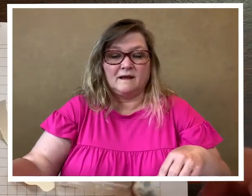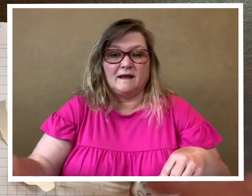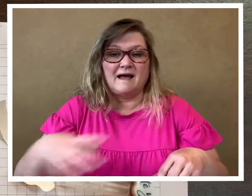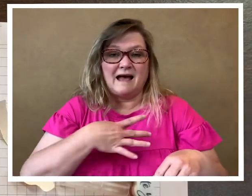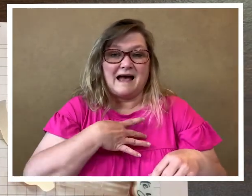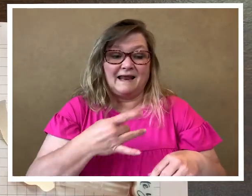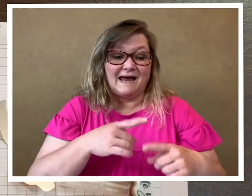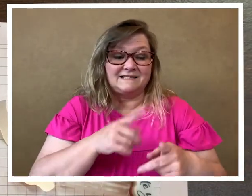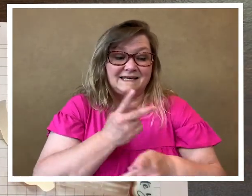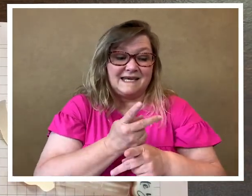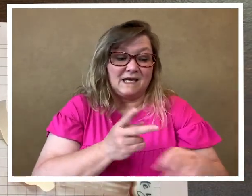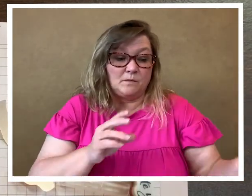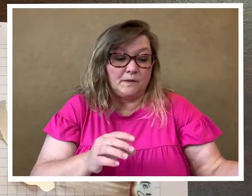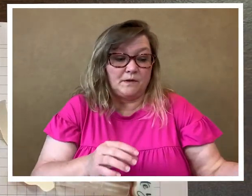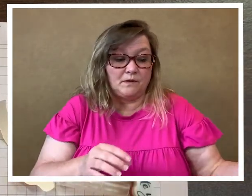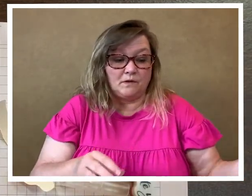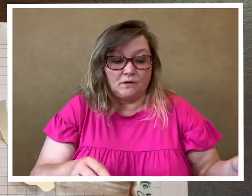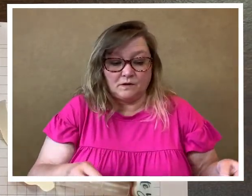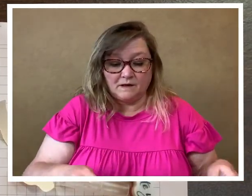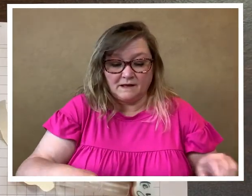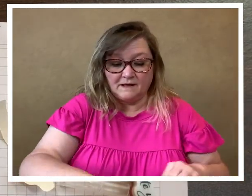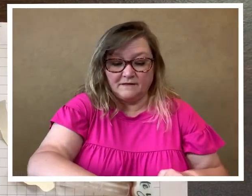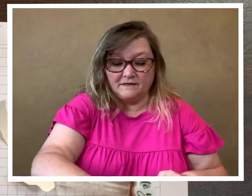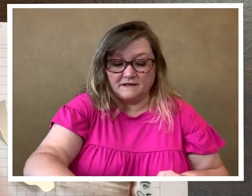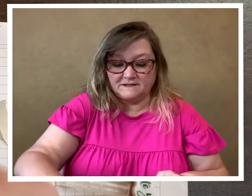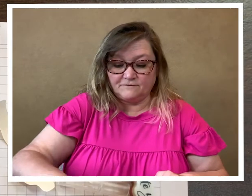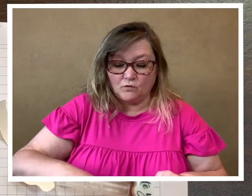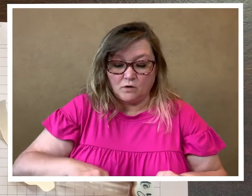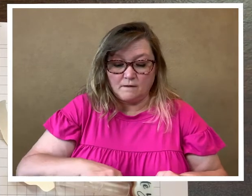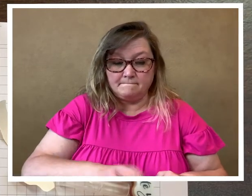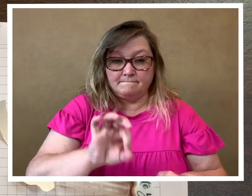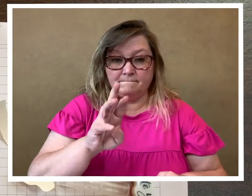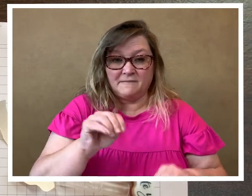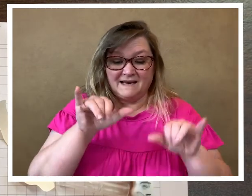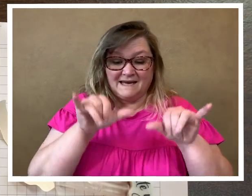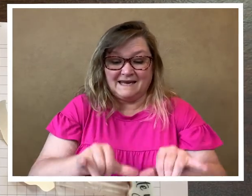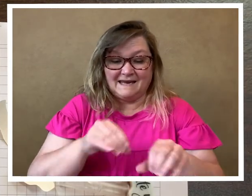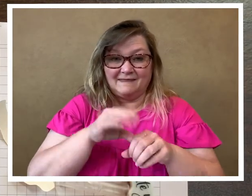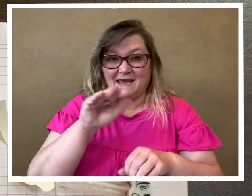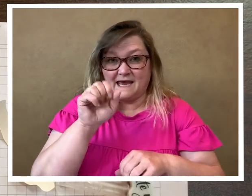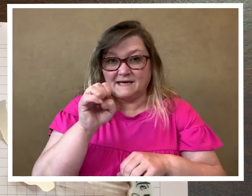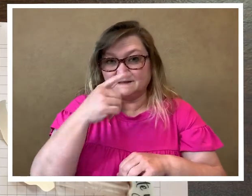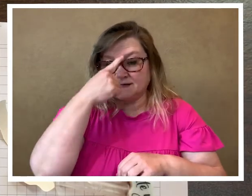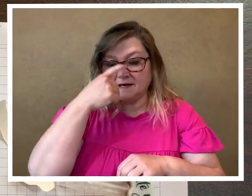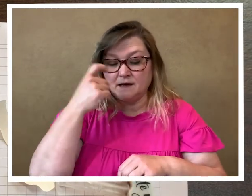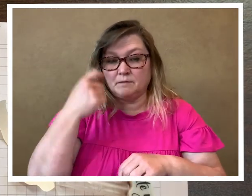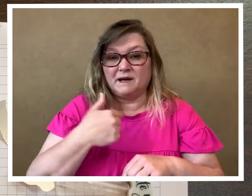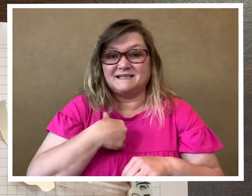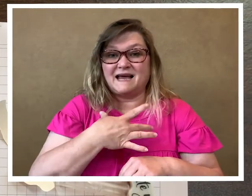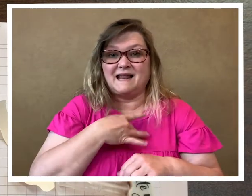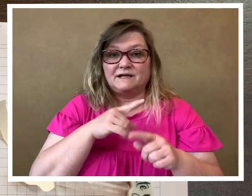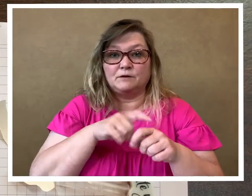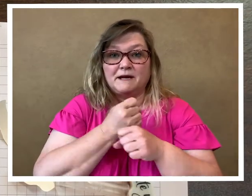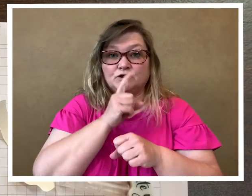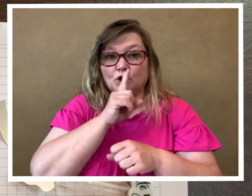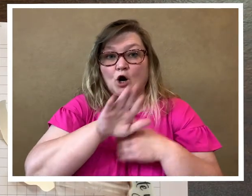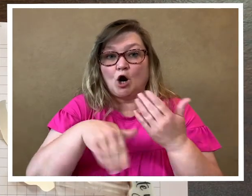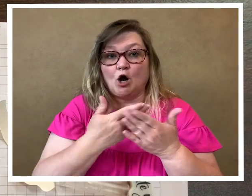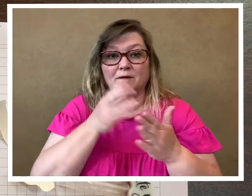I like to keep this form in the case because I like to make sure all of my